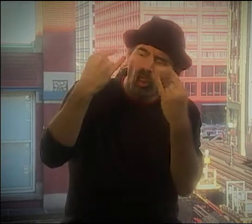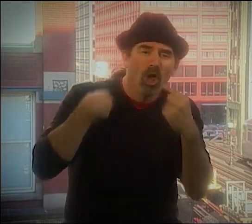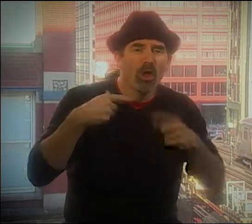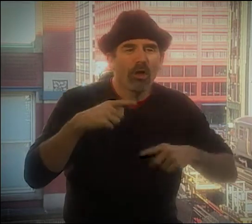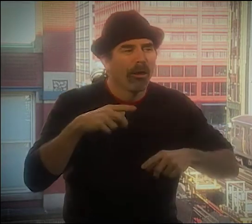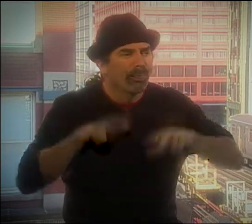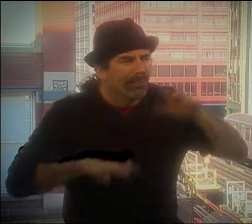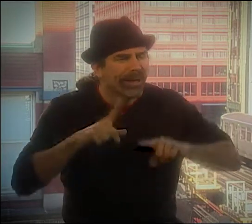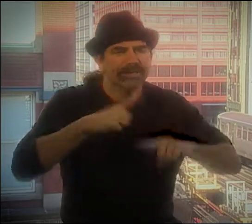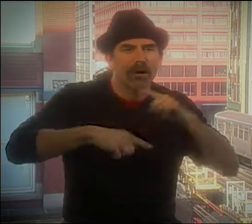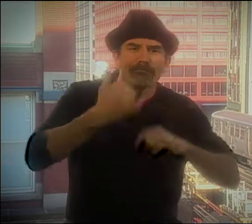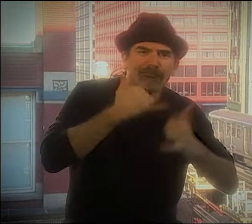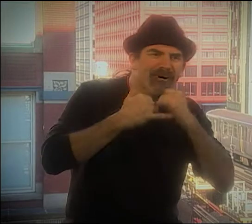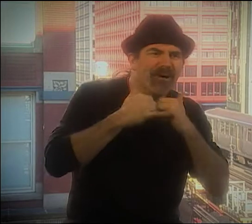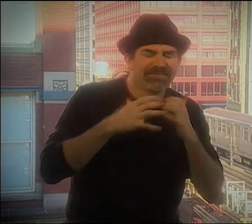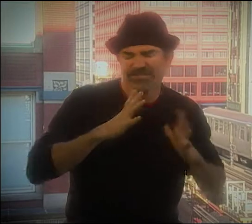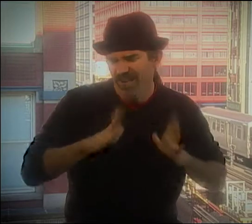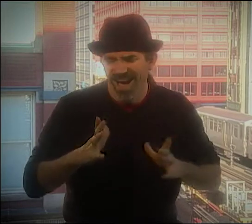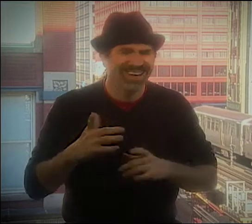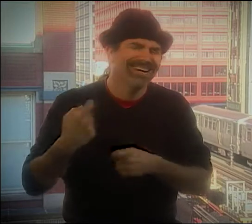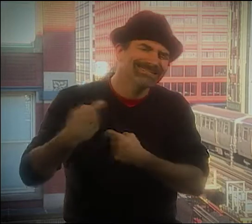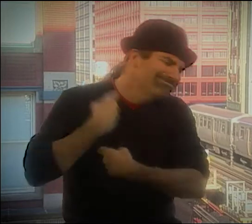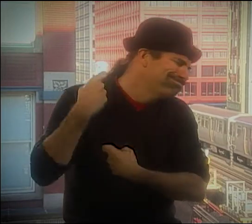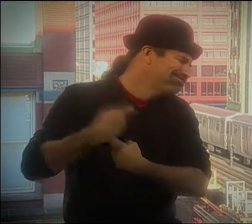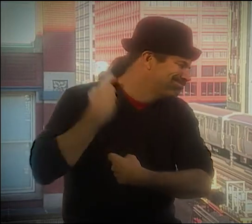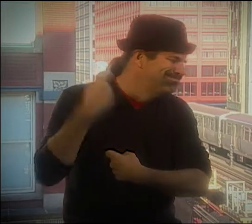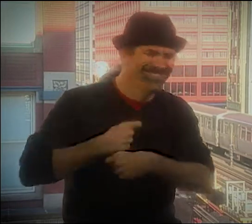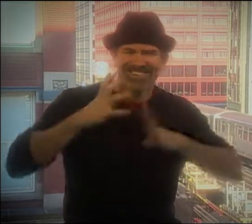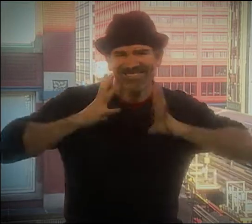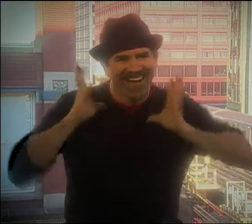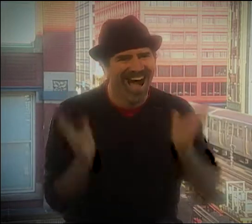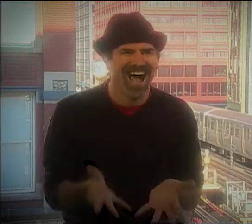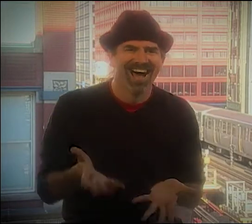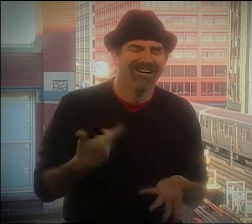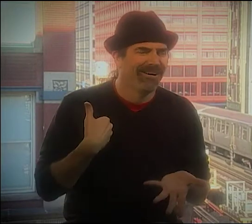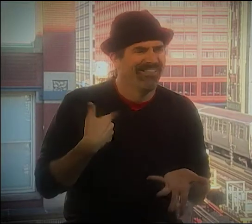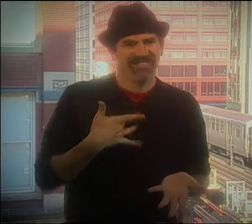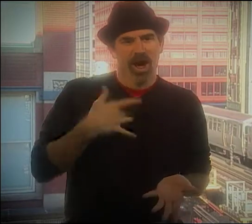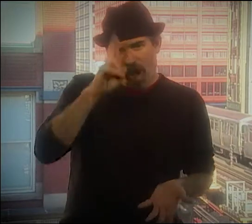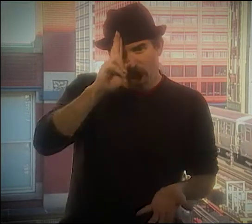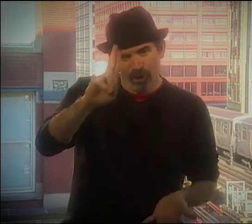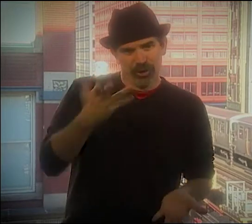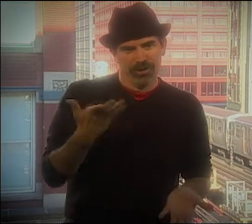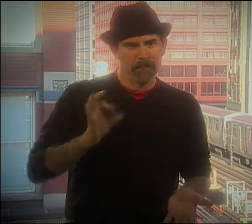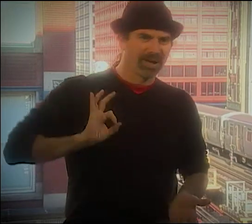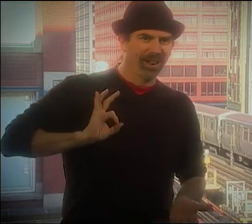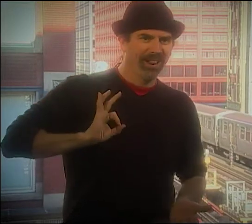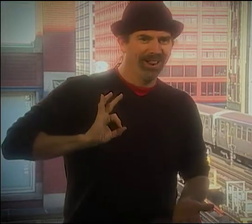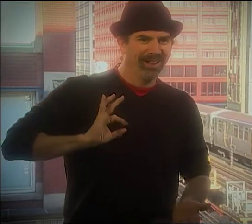YOU KNOW, PEOPLE MIGHT'VE MADE FUN OF ME BECAUSE OF MY SIGN LANGUAGE. WELL THAT'S FINE. I CAN TAKE THE TEASING.